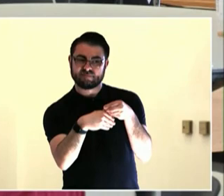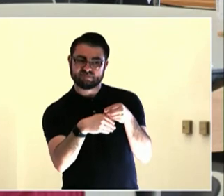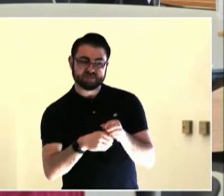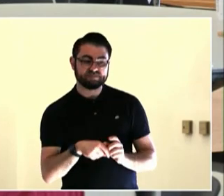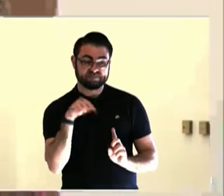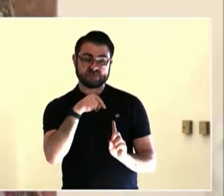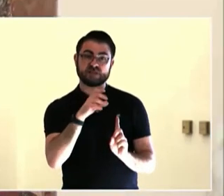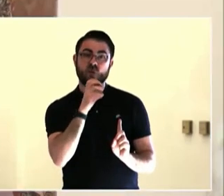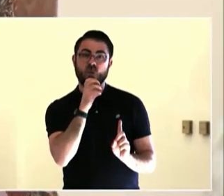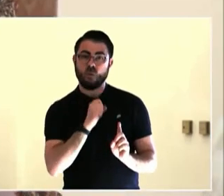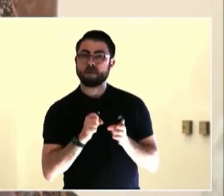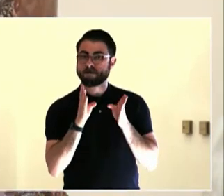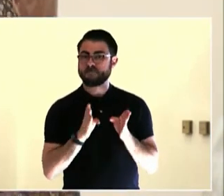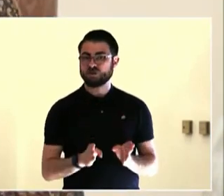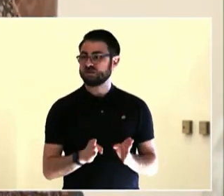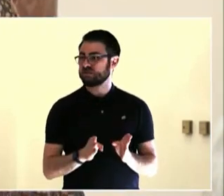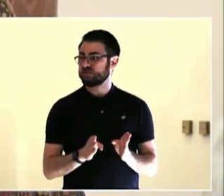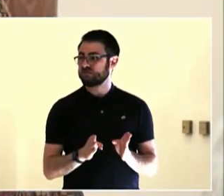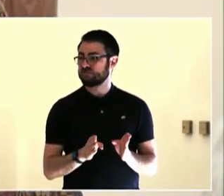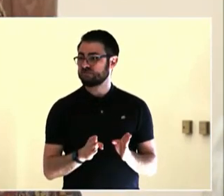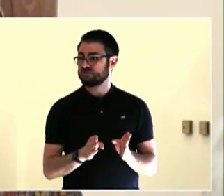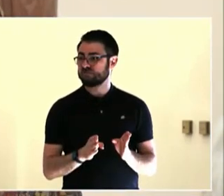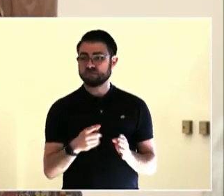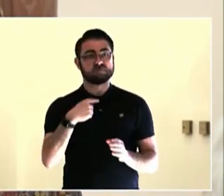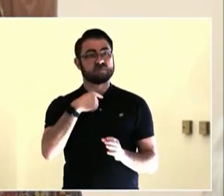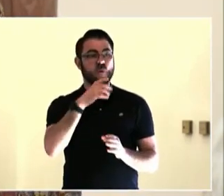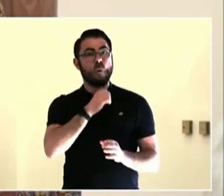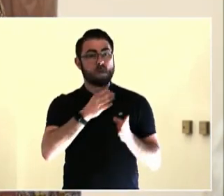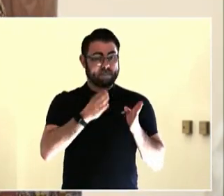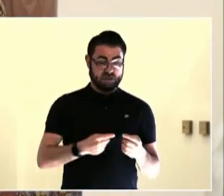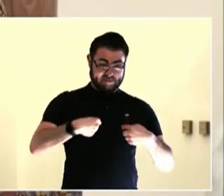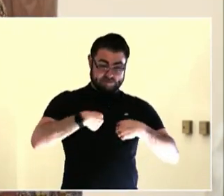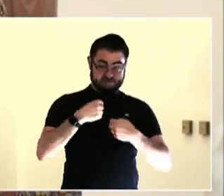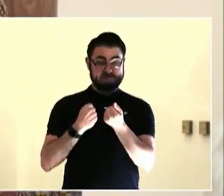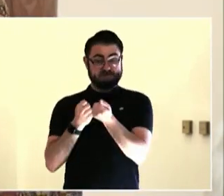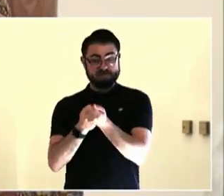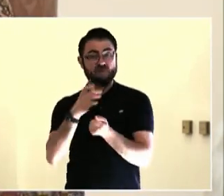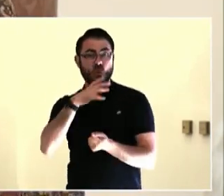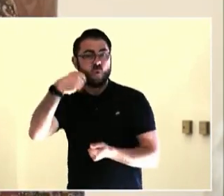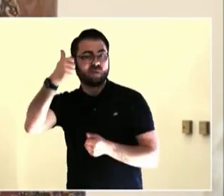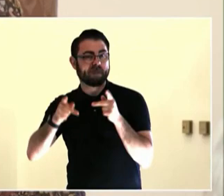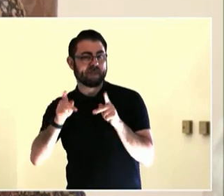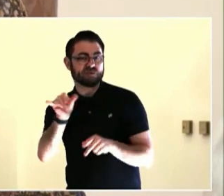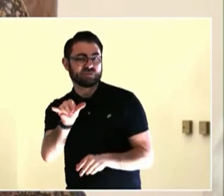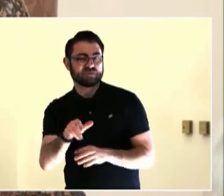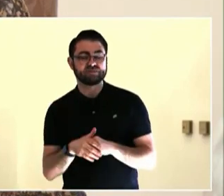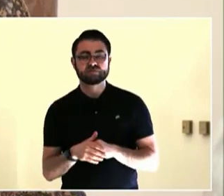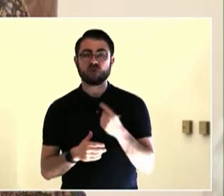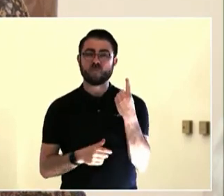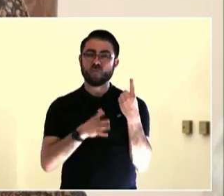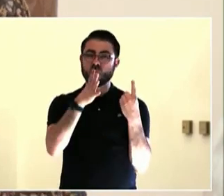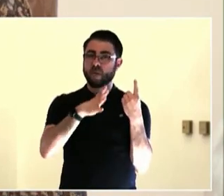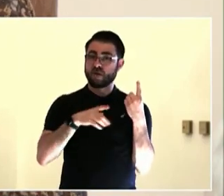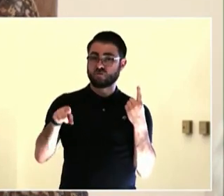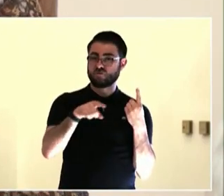The other thing we started advocating for were alternative shelters, because at that point the county was not hearing us